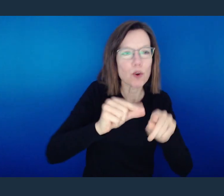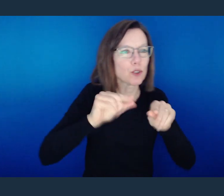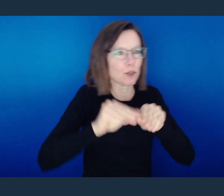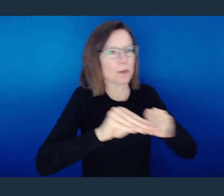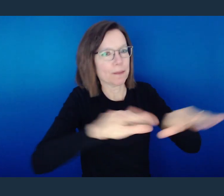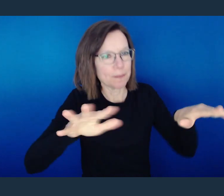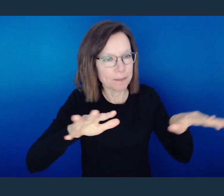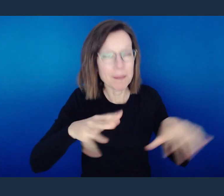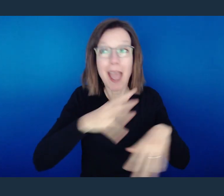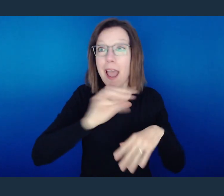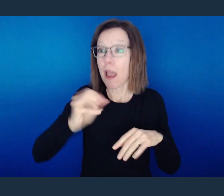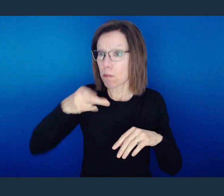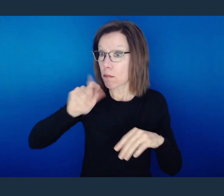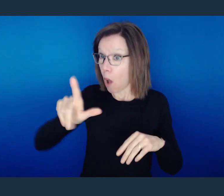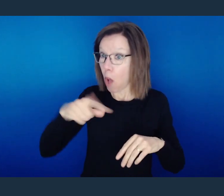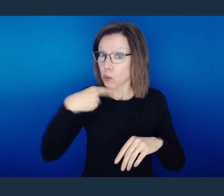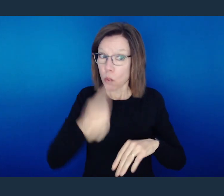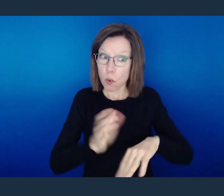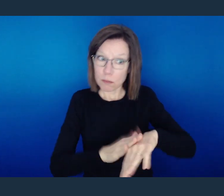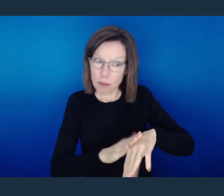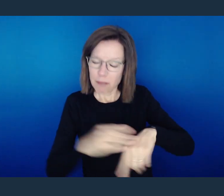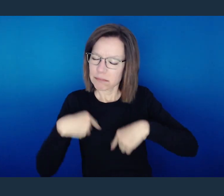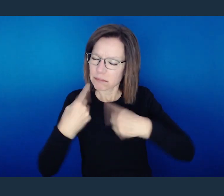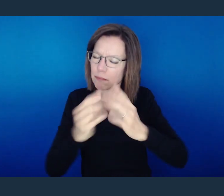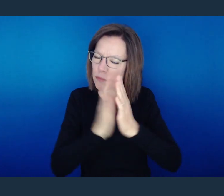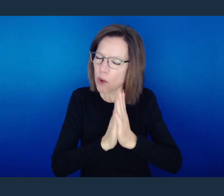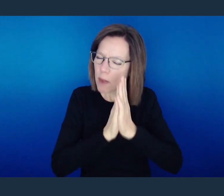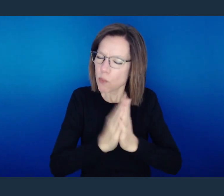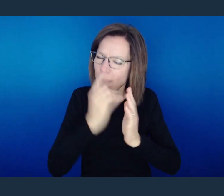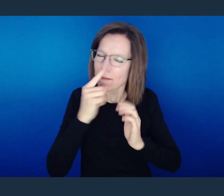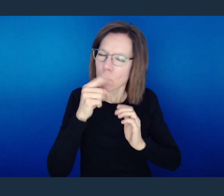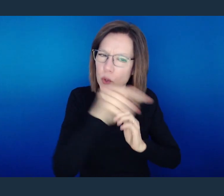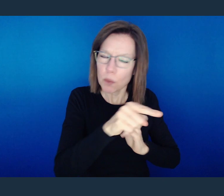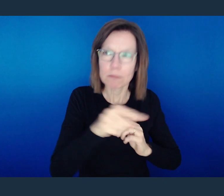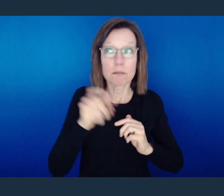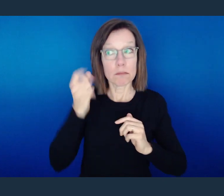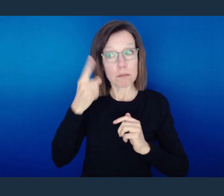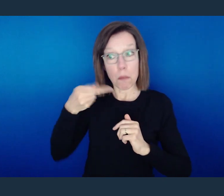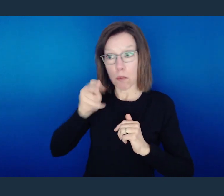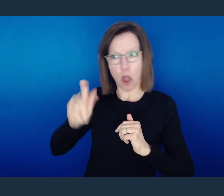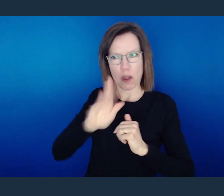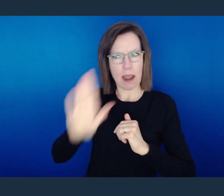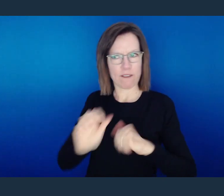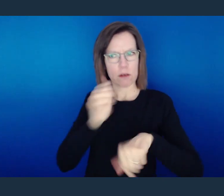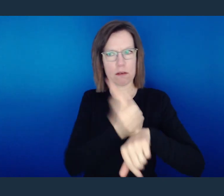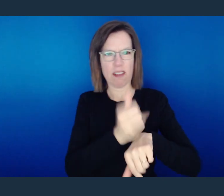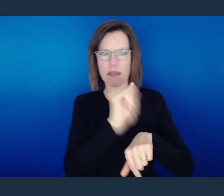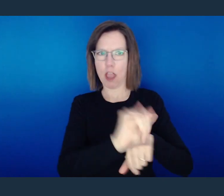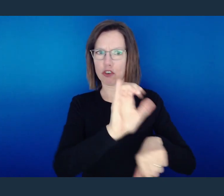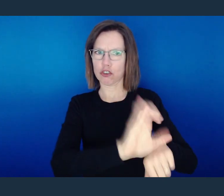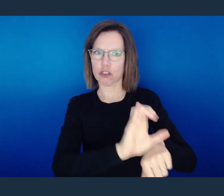But also within that context, he let them know that he had been praying for a community that he himself didn't plant.